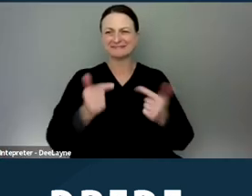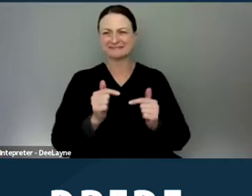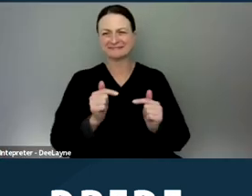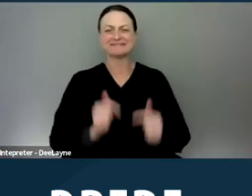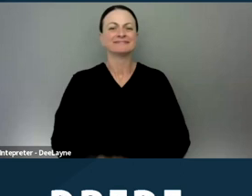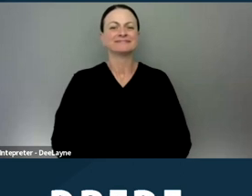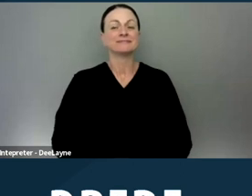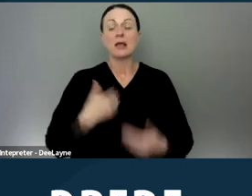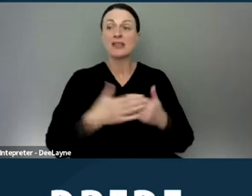Next slide please.